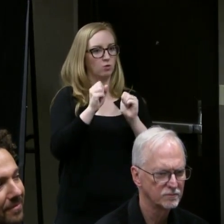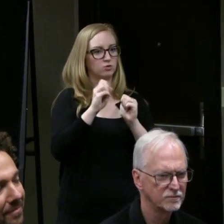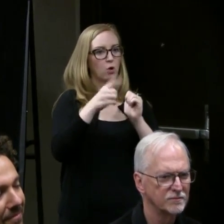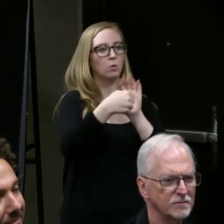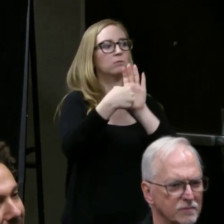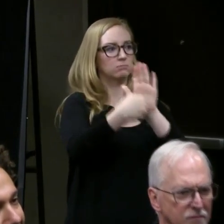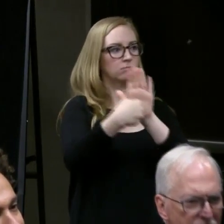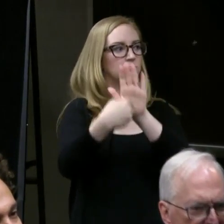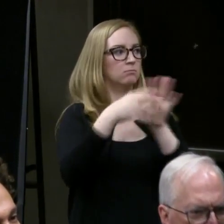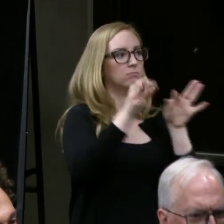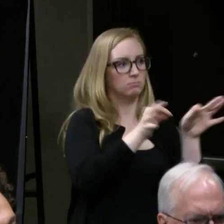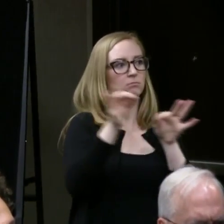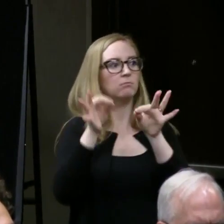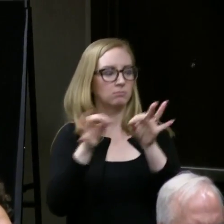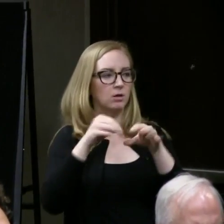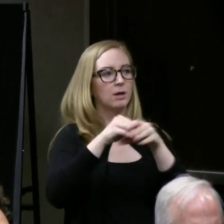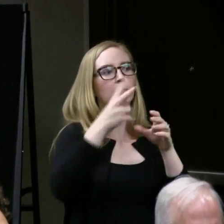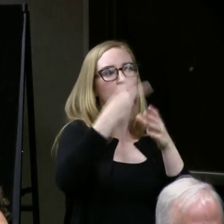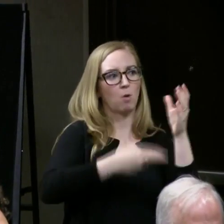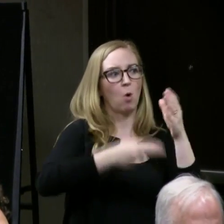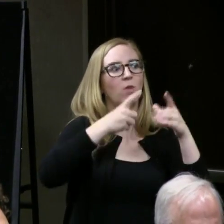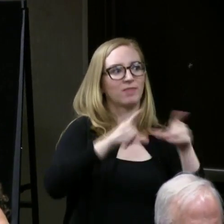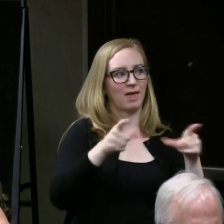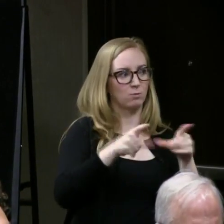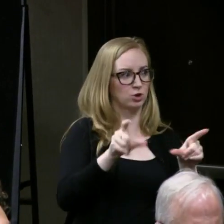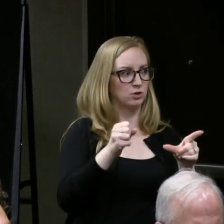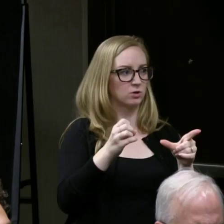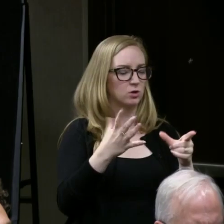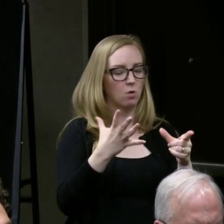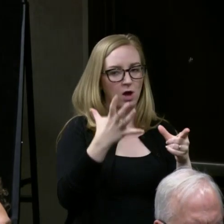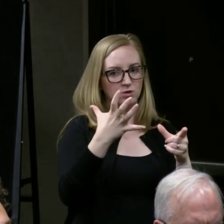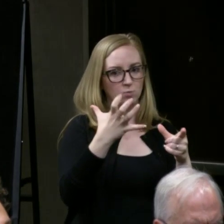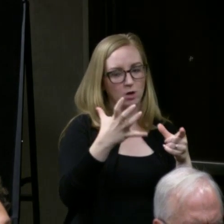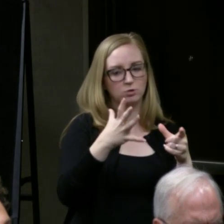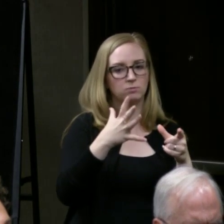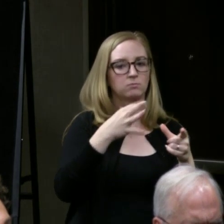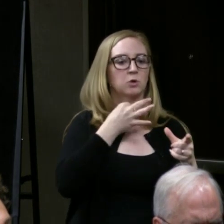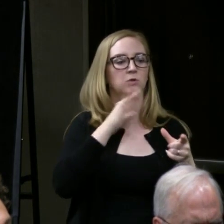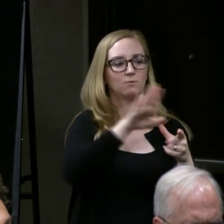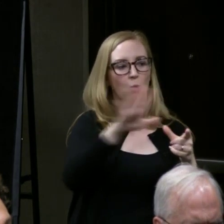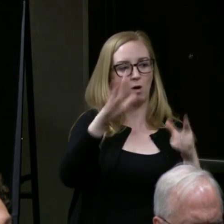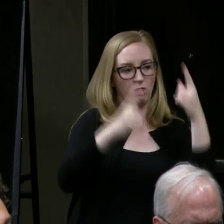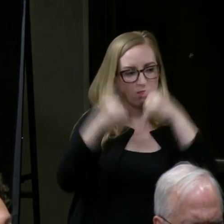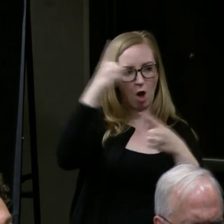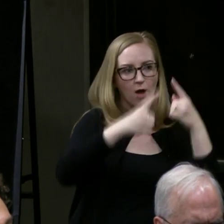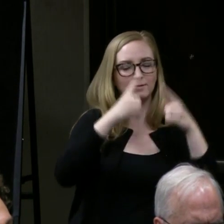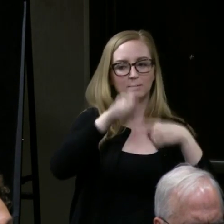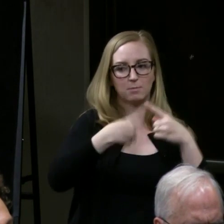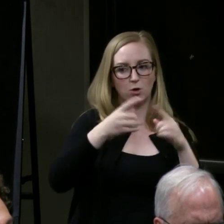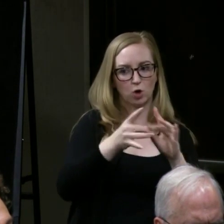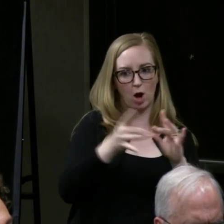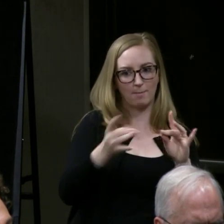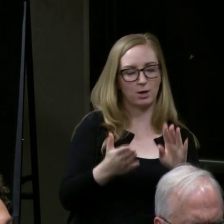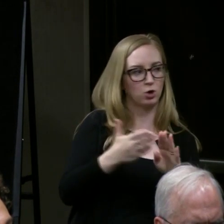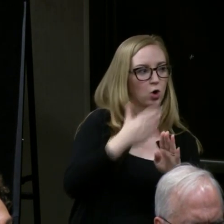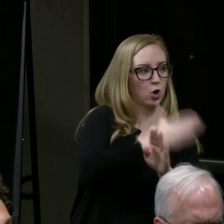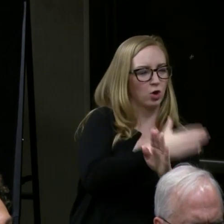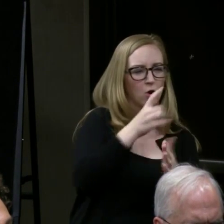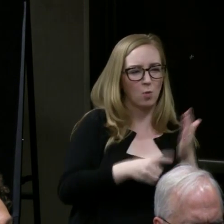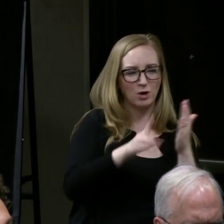and I just wanted to hear your thoughts about that, especially going back to the comment that was said earlier. Do you think that-- what are your thoughts?